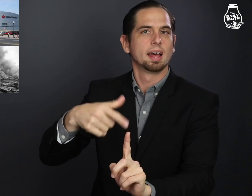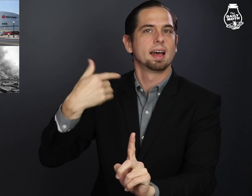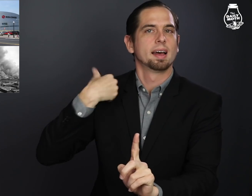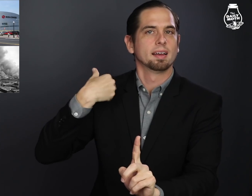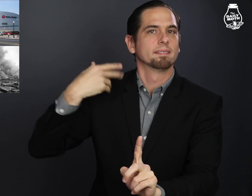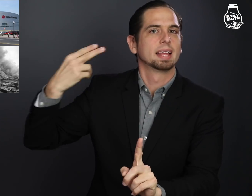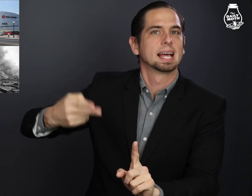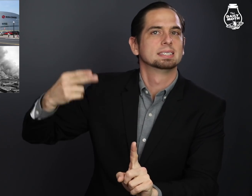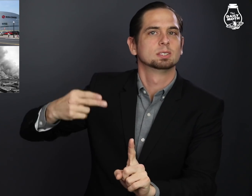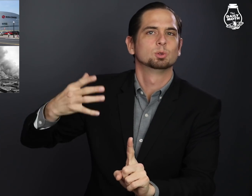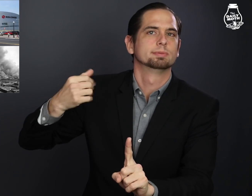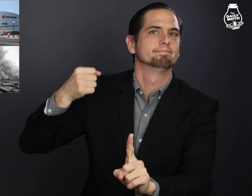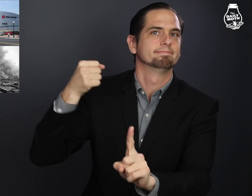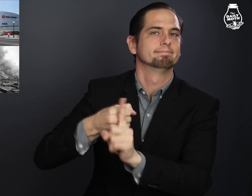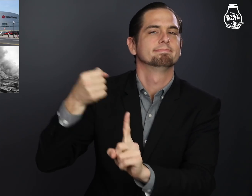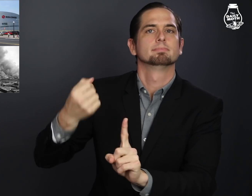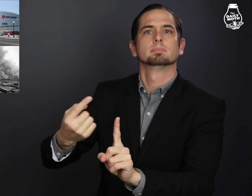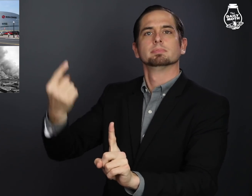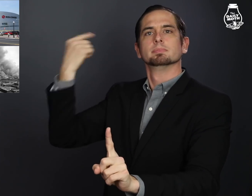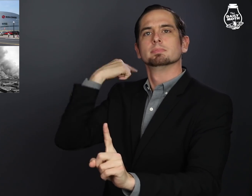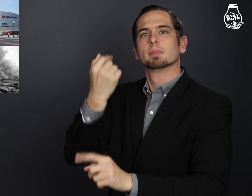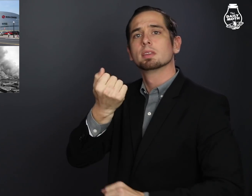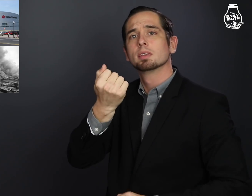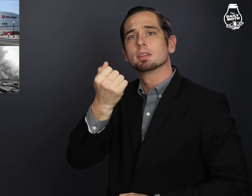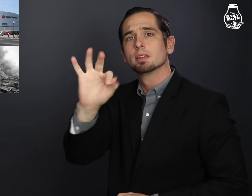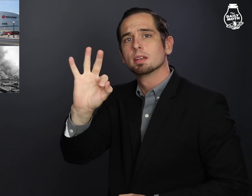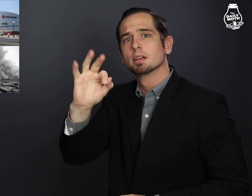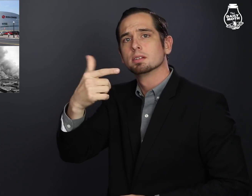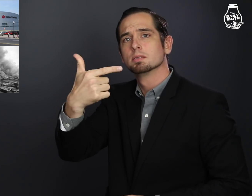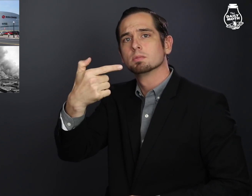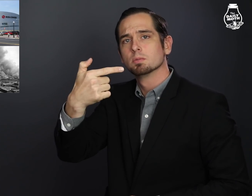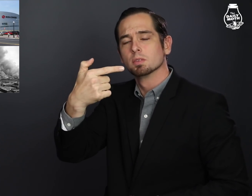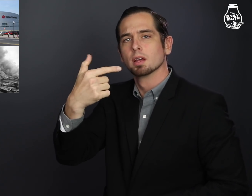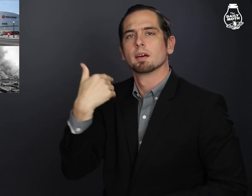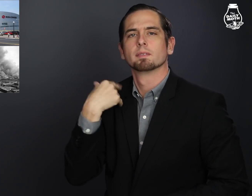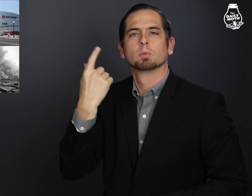which has historical significance because in 1921,